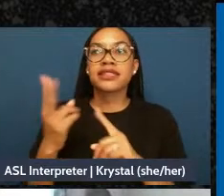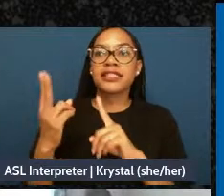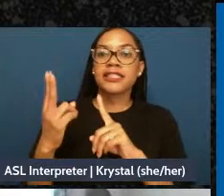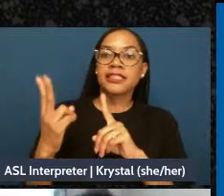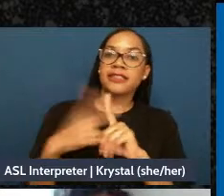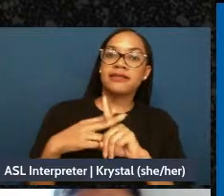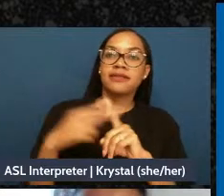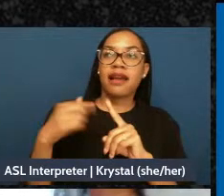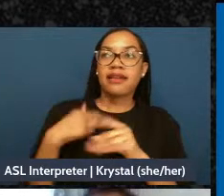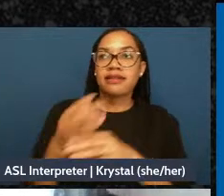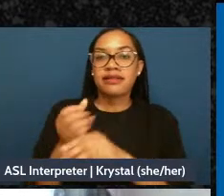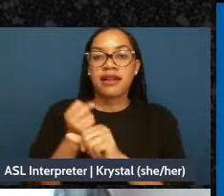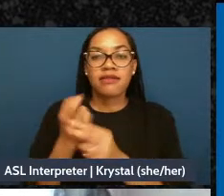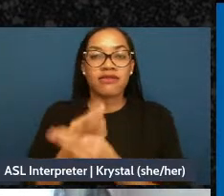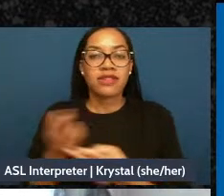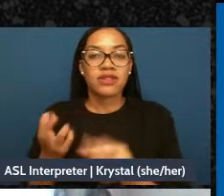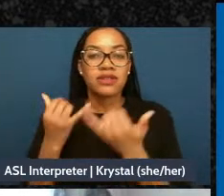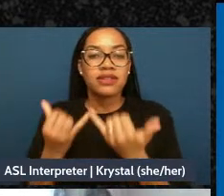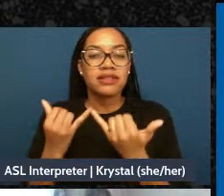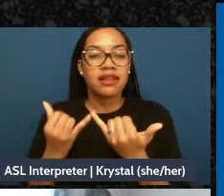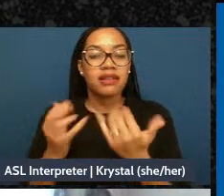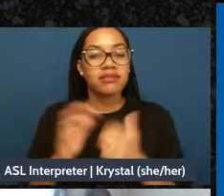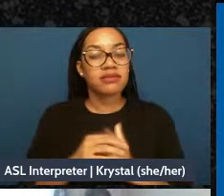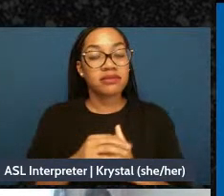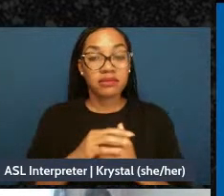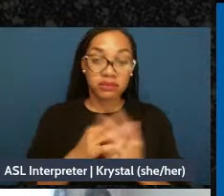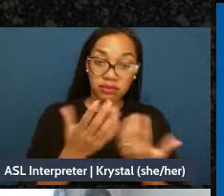resources, right? When did they help me when do they hurt me.